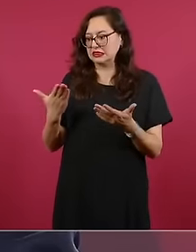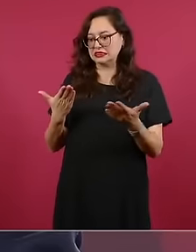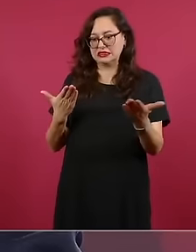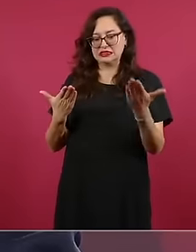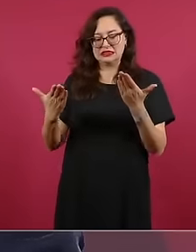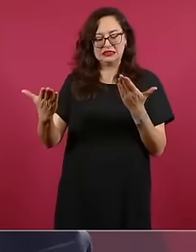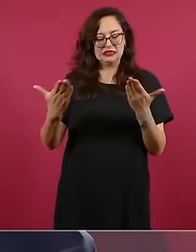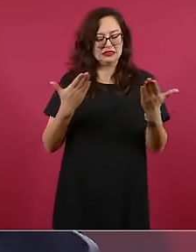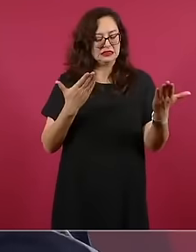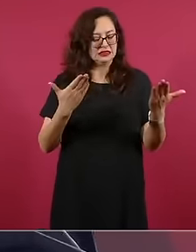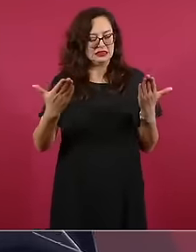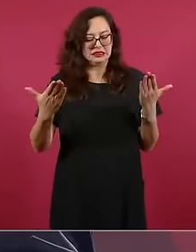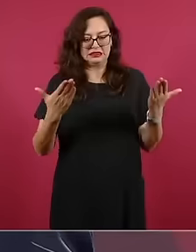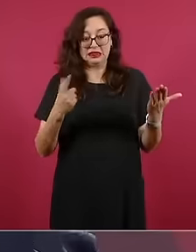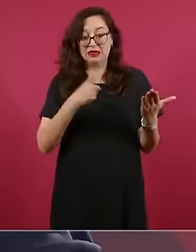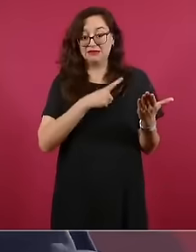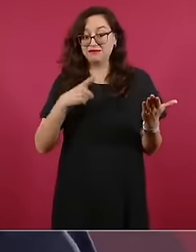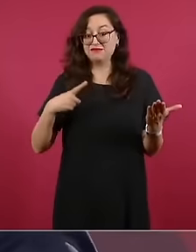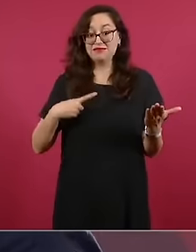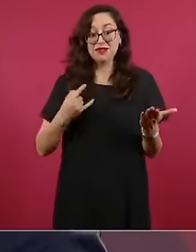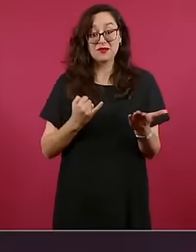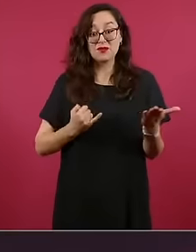decisions that one has to be making in those